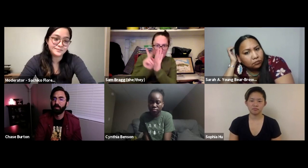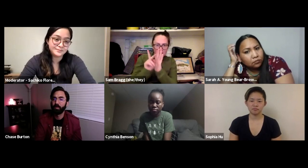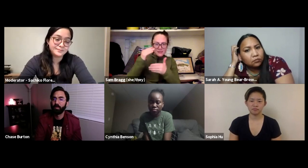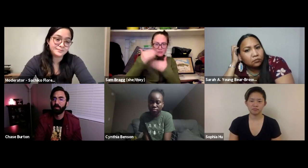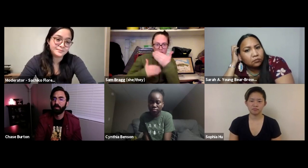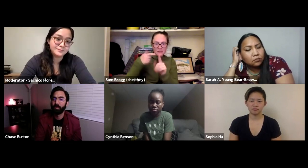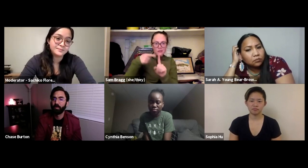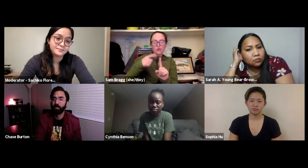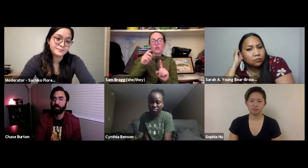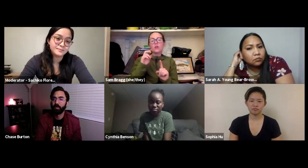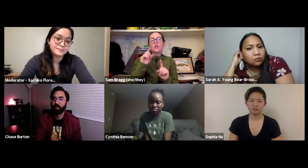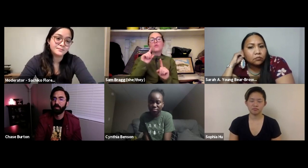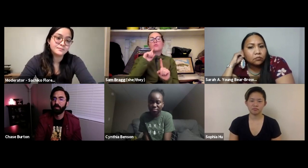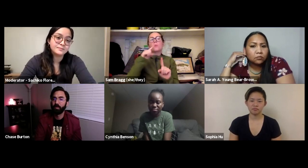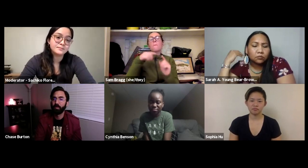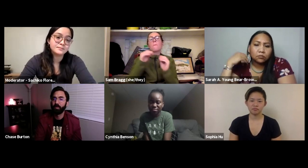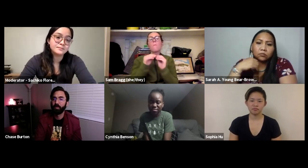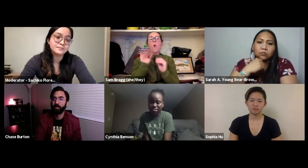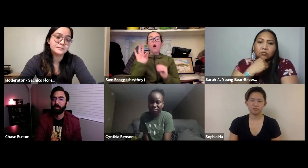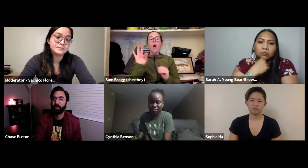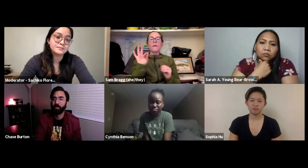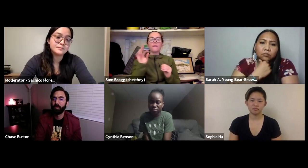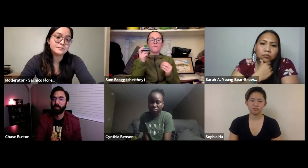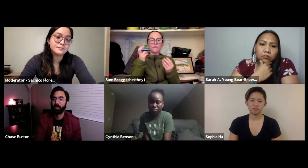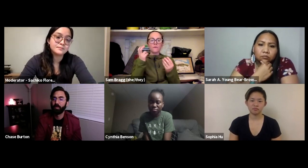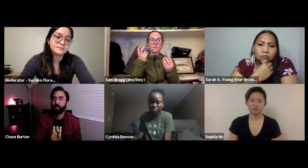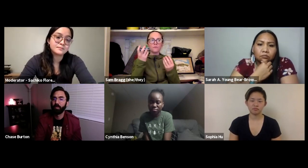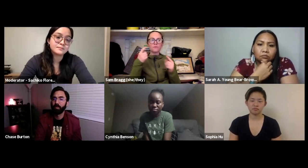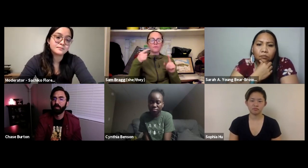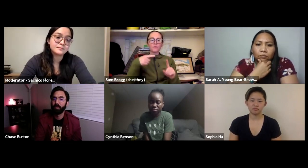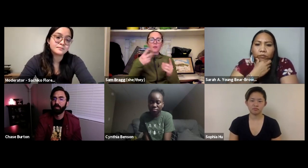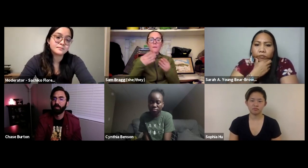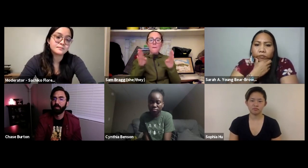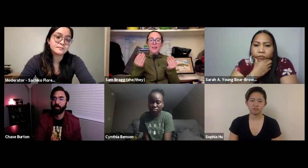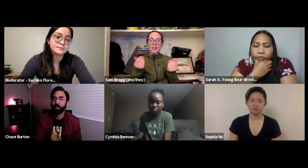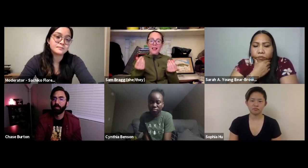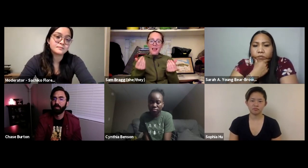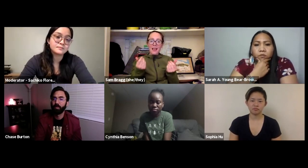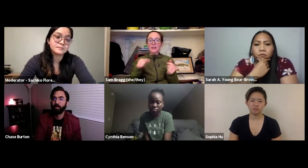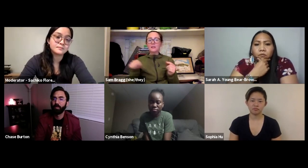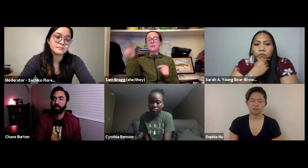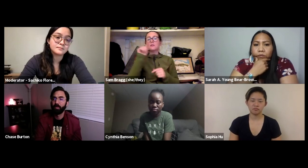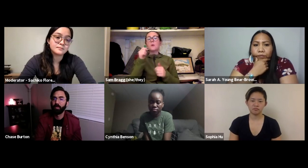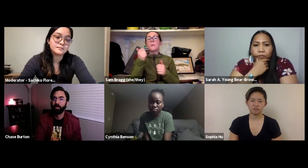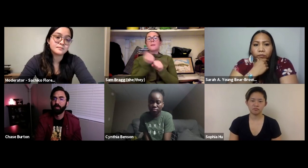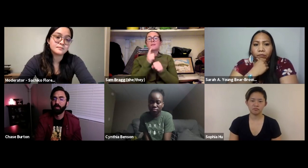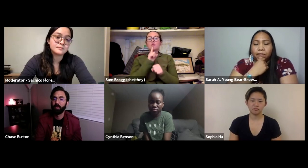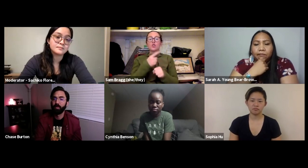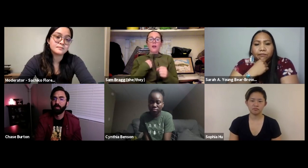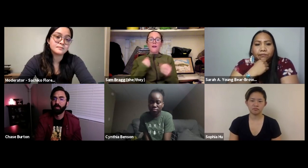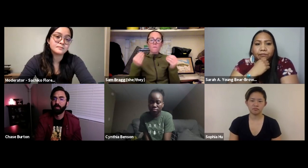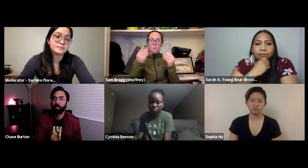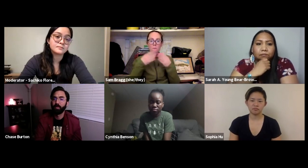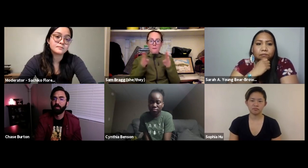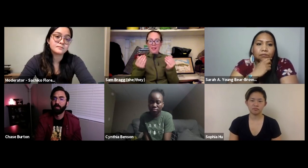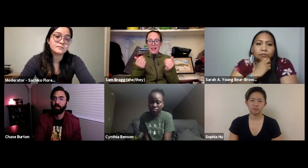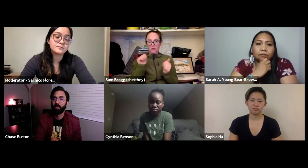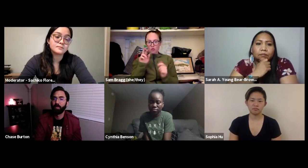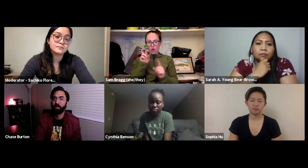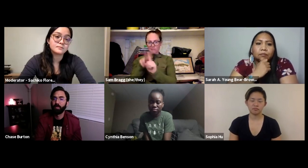I don't really follow 100 percent with its procedure but talking about public lands we